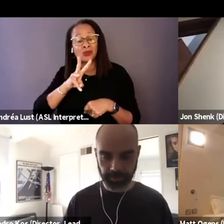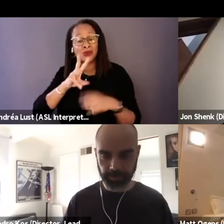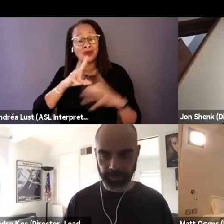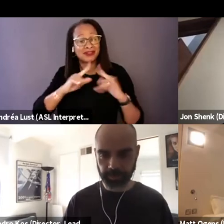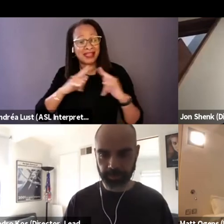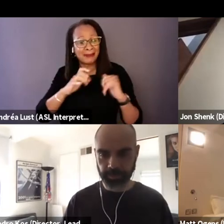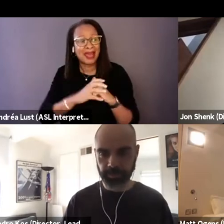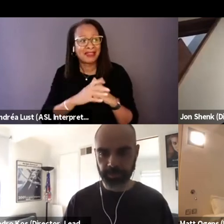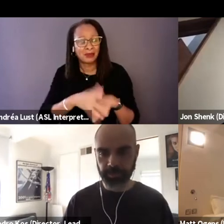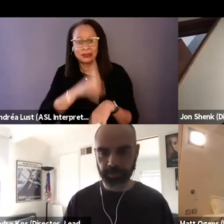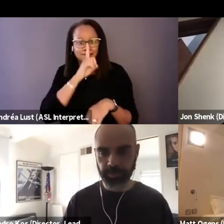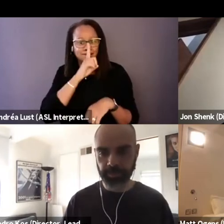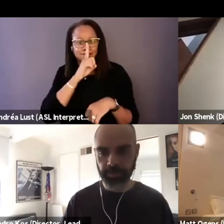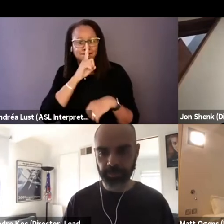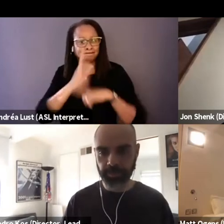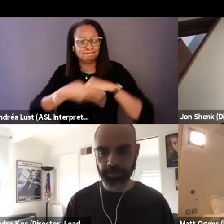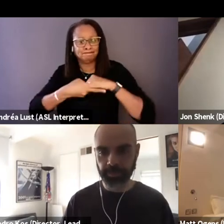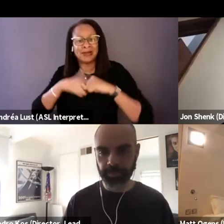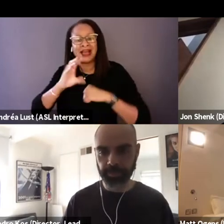and what made you see it as filmic?